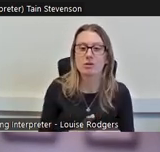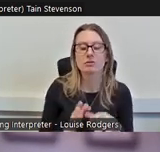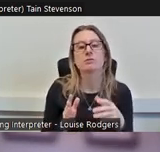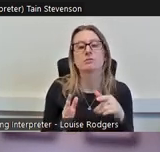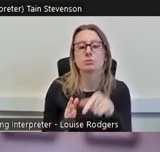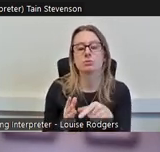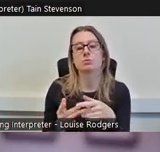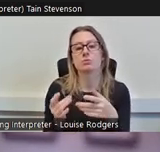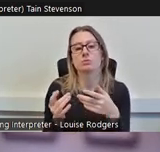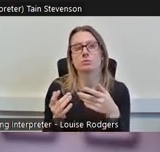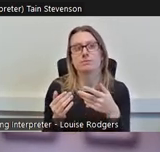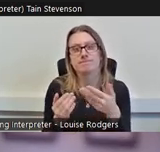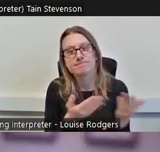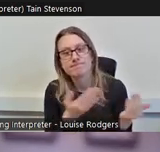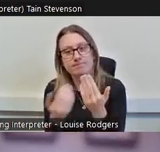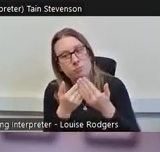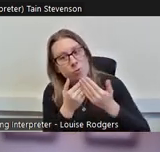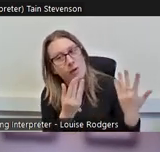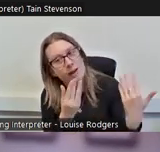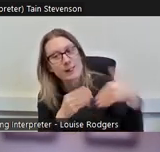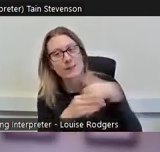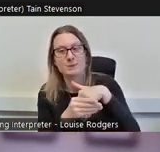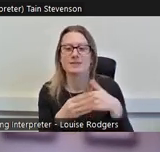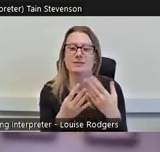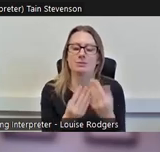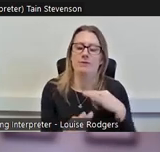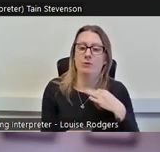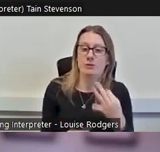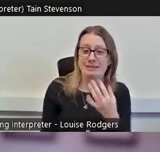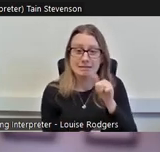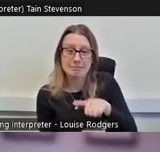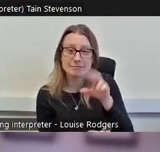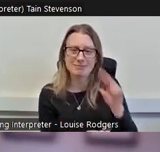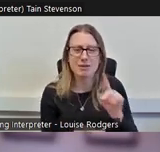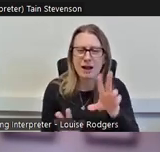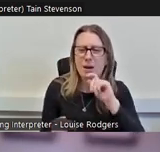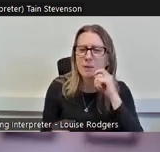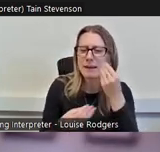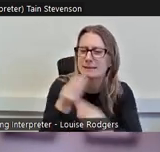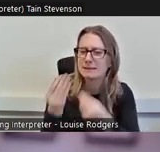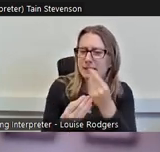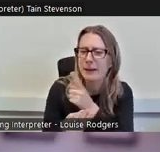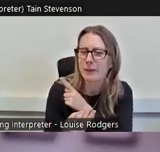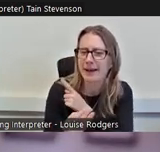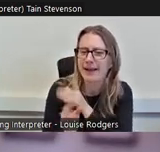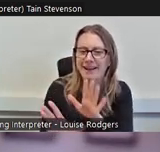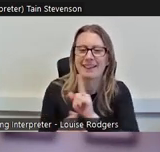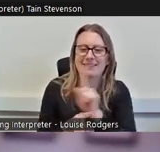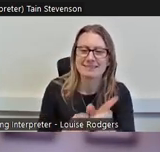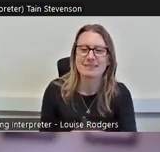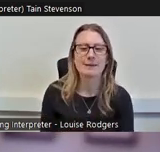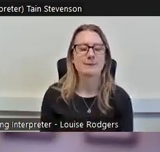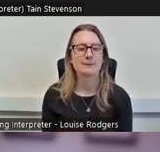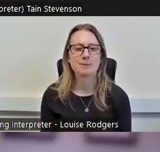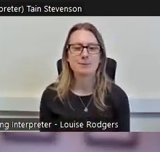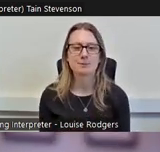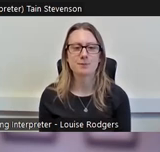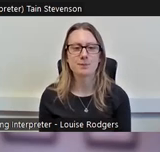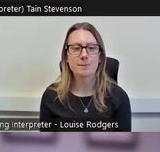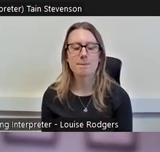be more inclusive with volunteers at the moment. I'll explain why we think that in the slides. So,